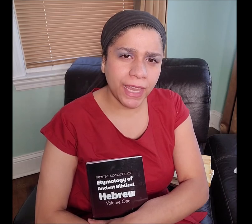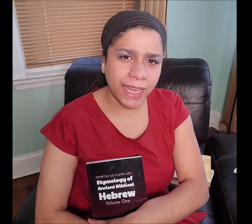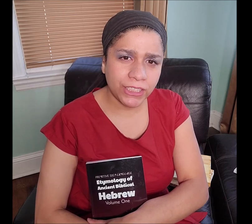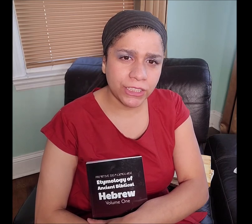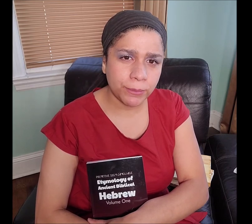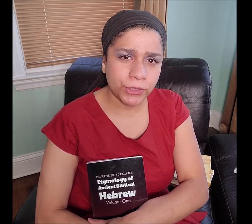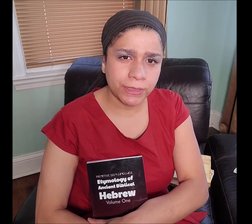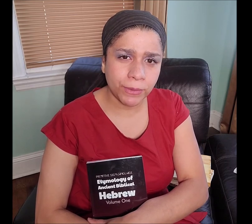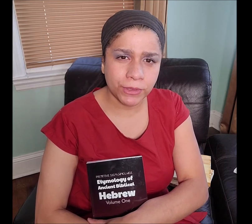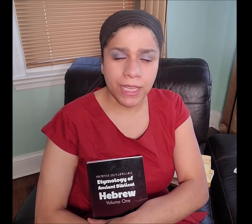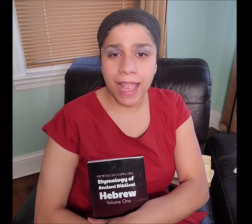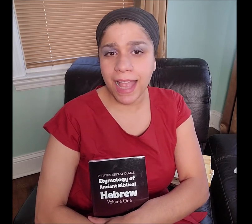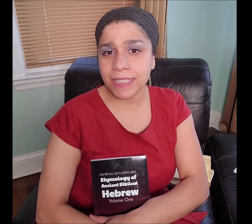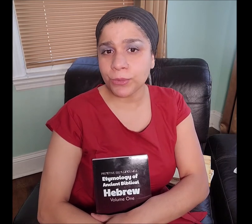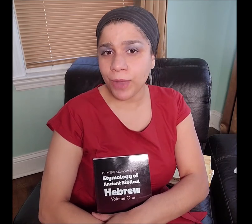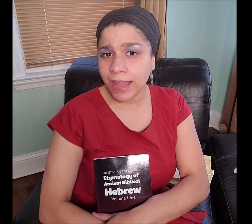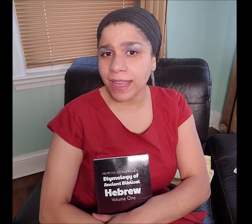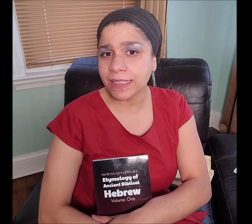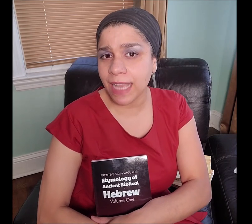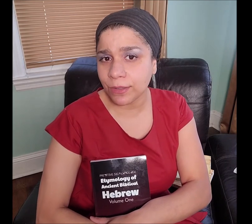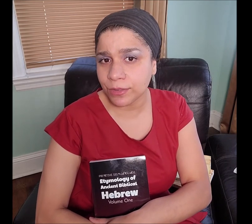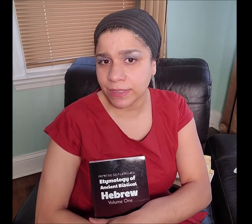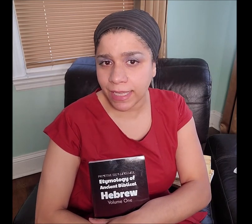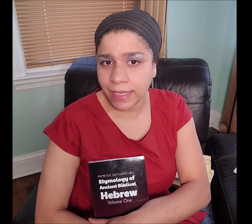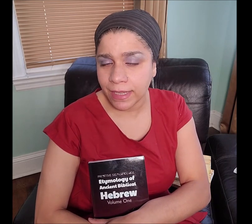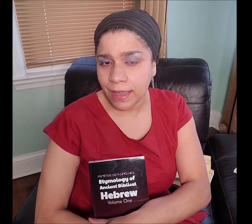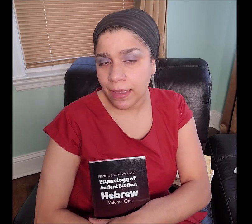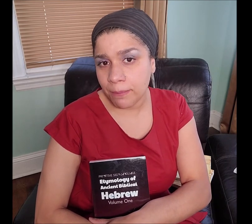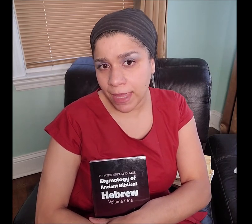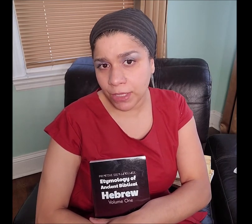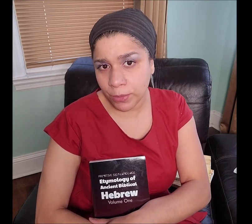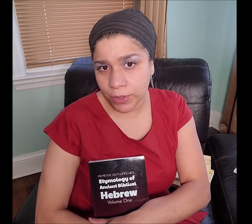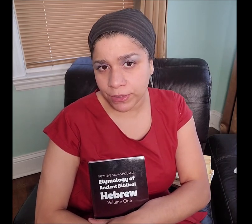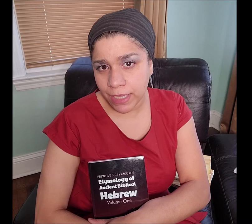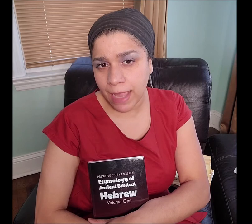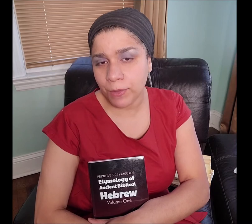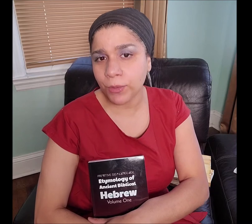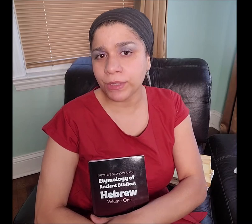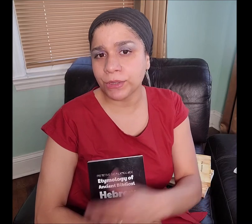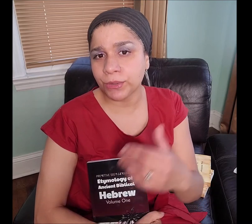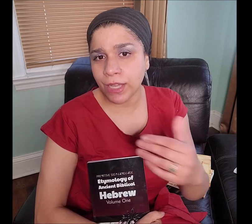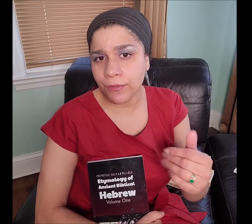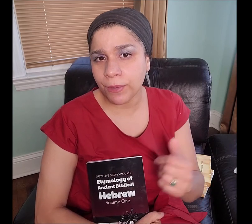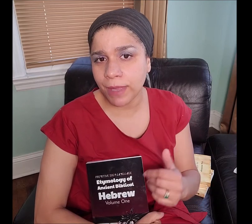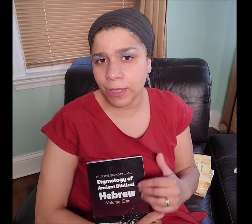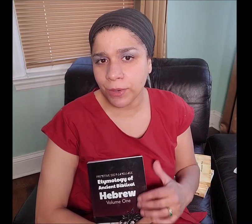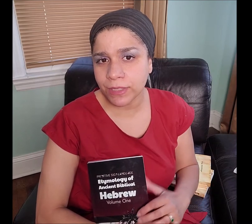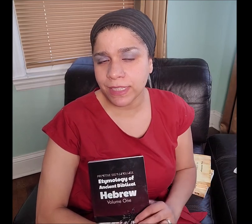Ancient Hebrew symbols as well as how to sign many words. I’m going to cover many words that